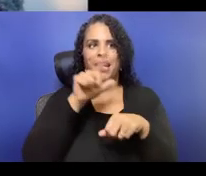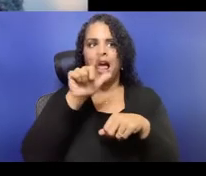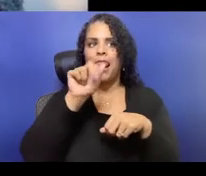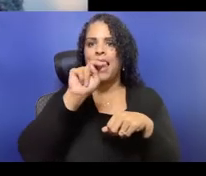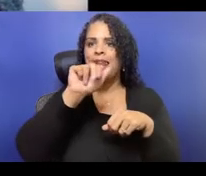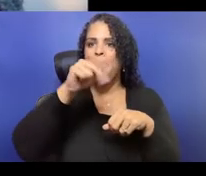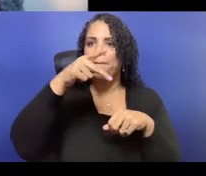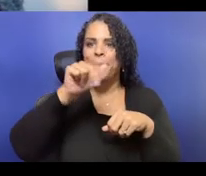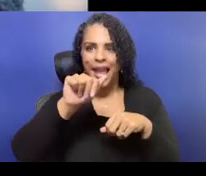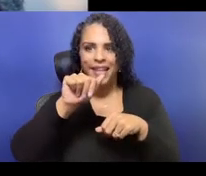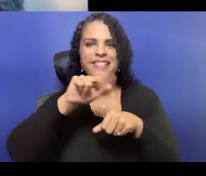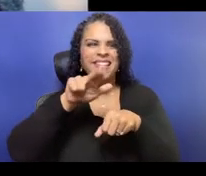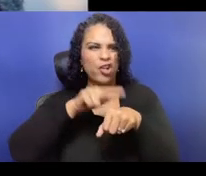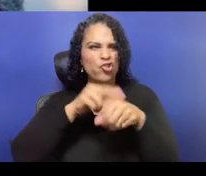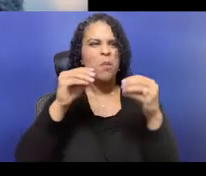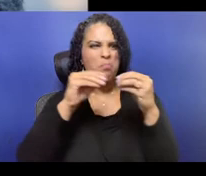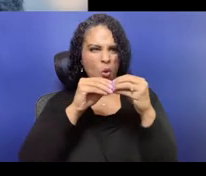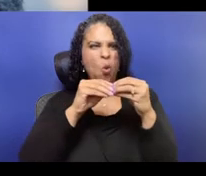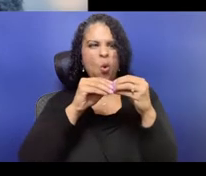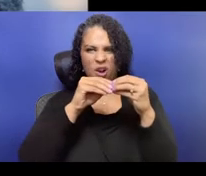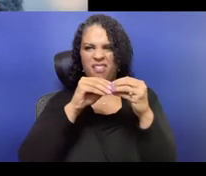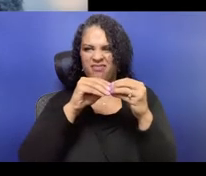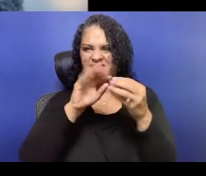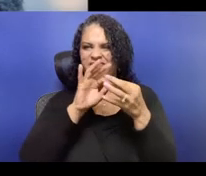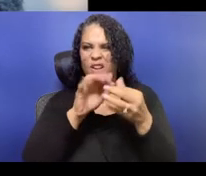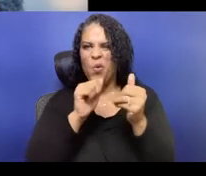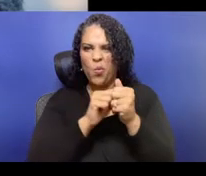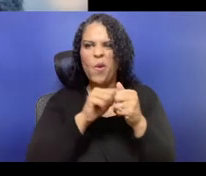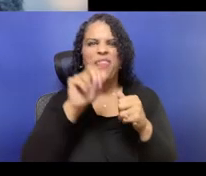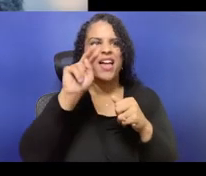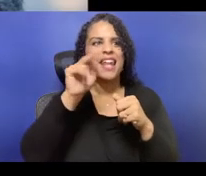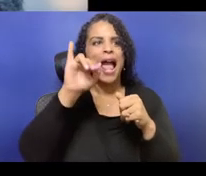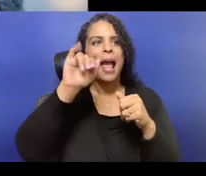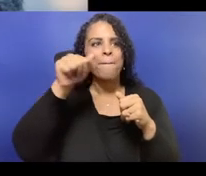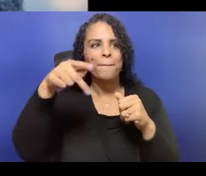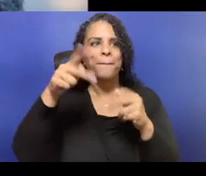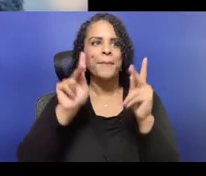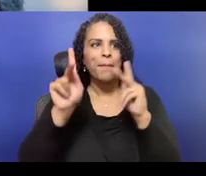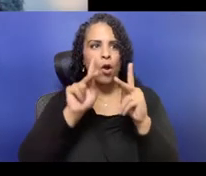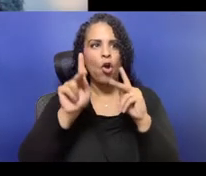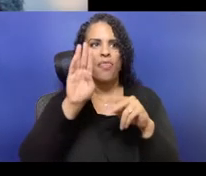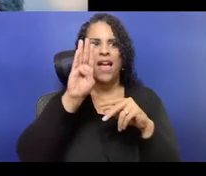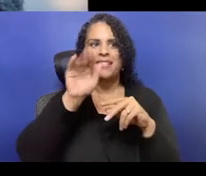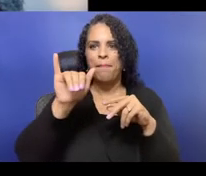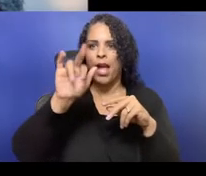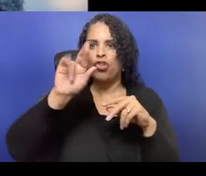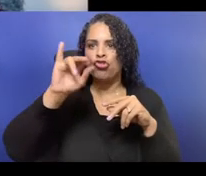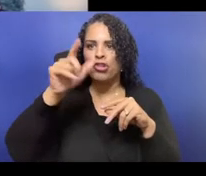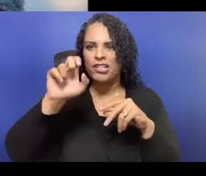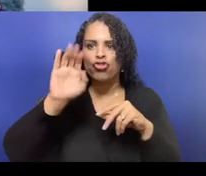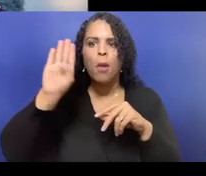So let's get into it. The session will last approximately 90 minutes,